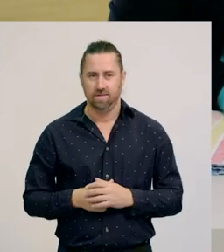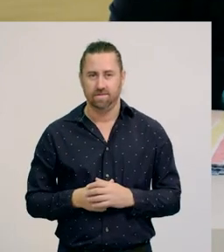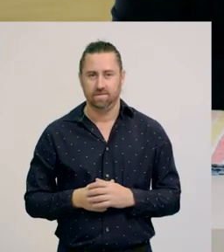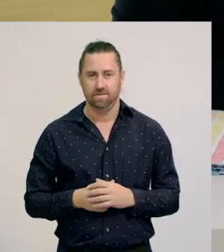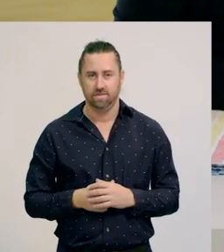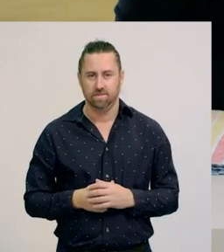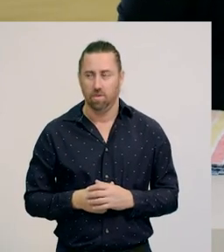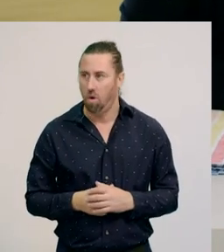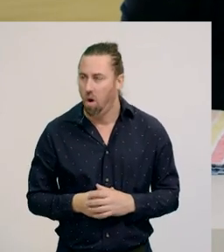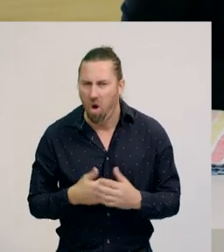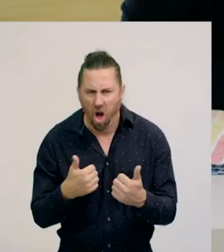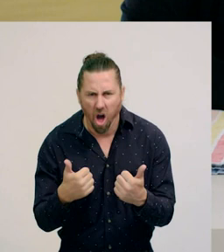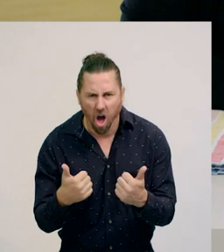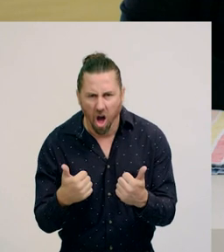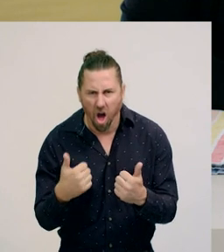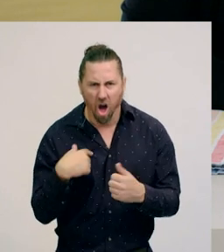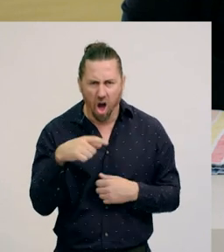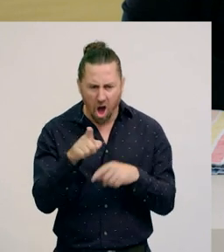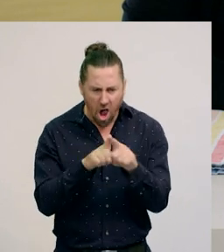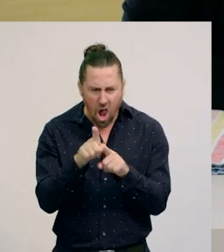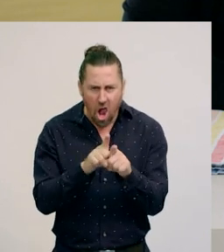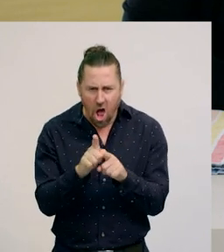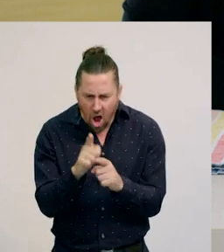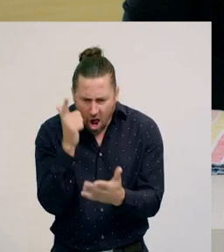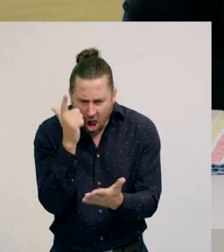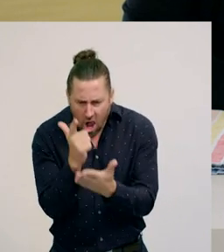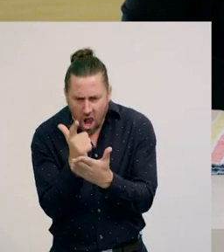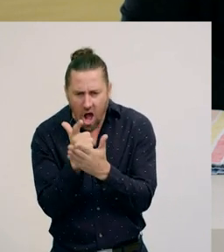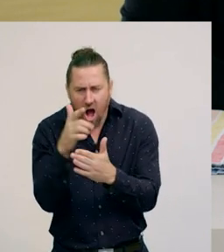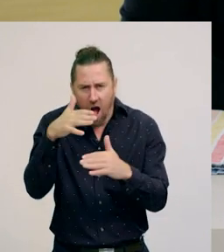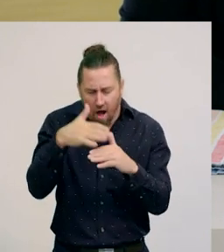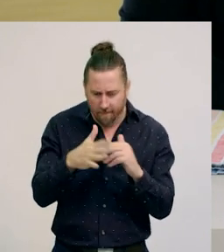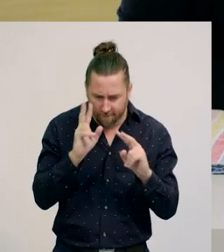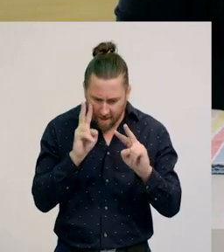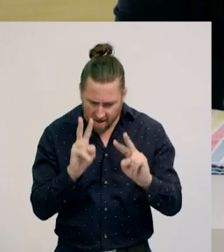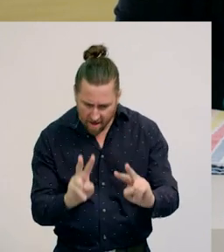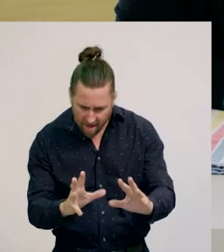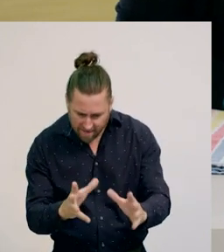Wow. We have learned so many things about subitising today, Kristen.